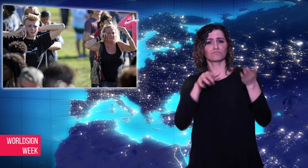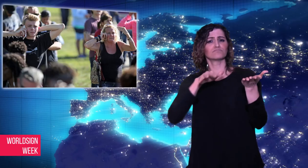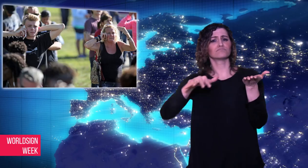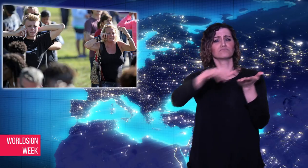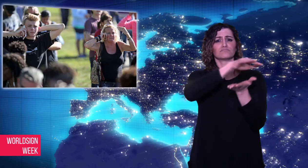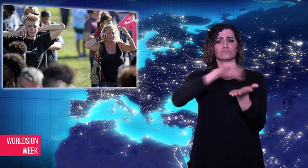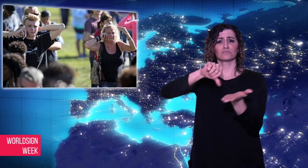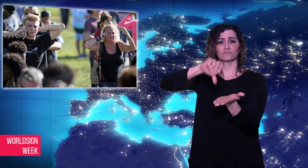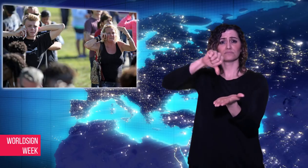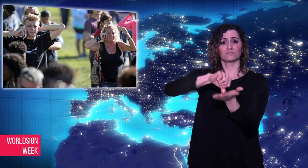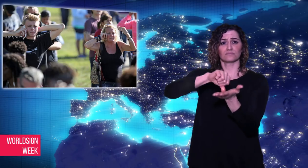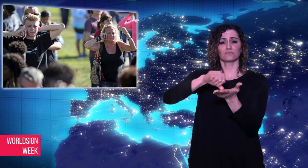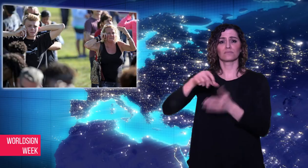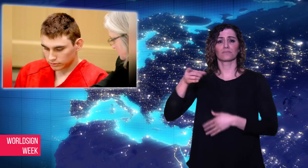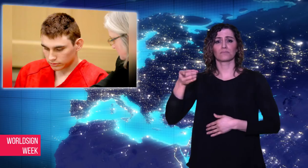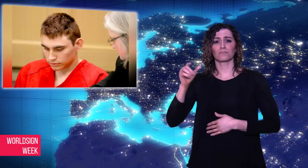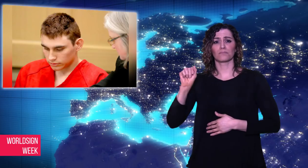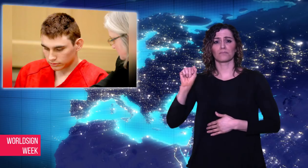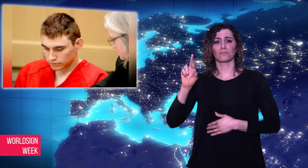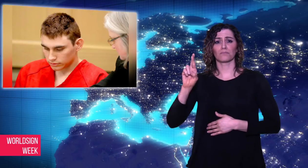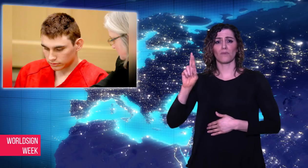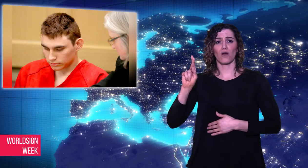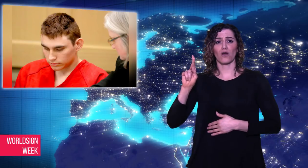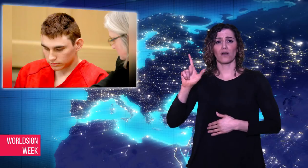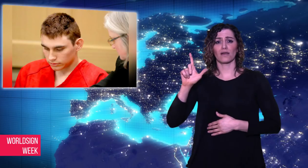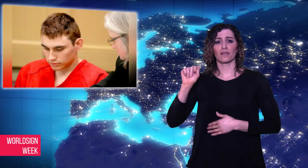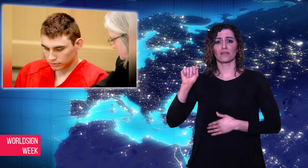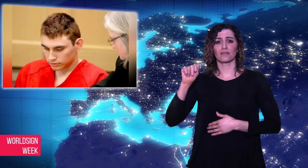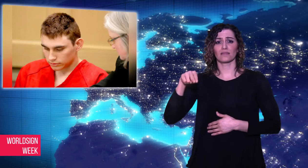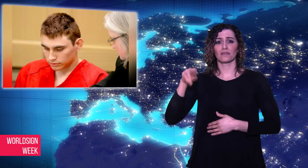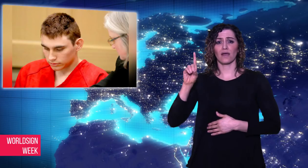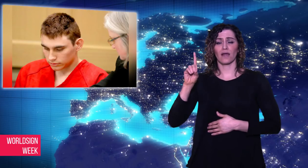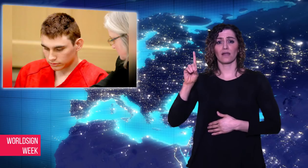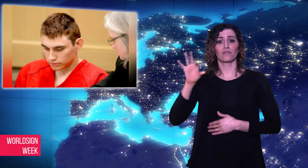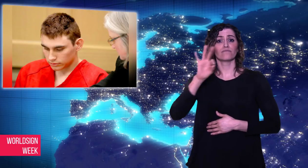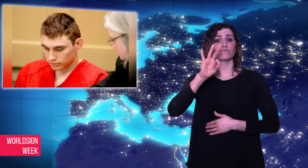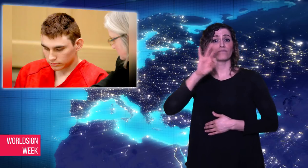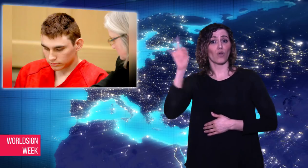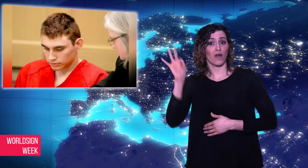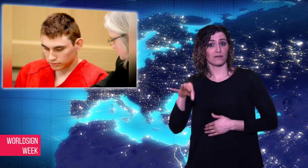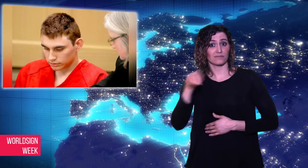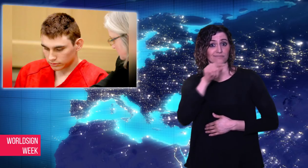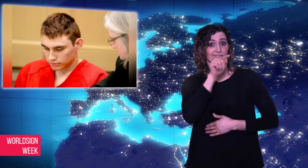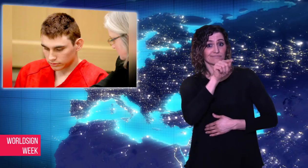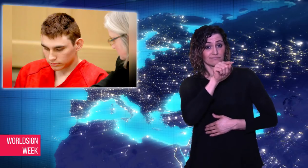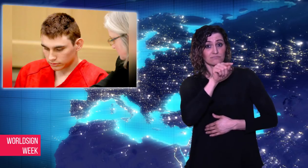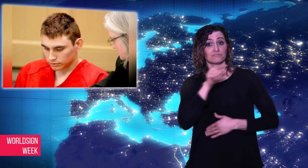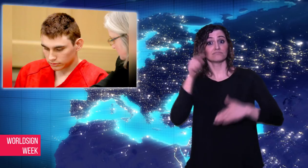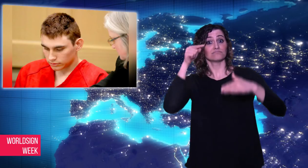the students and teachers came out of